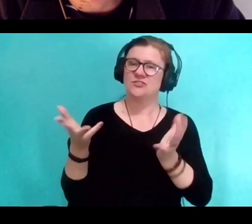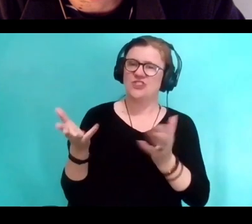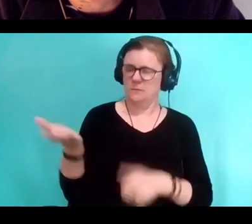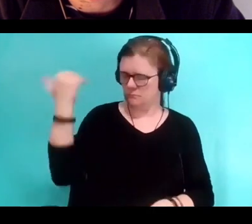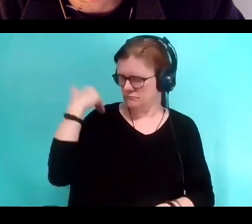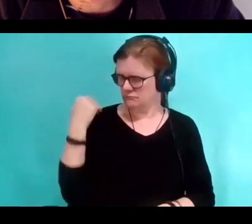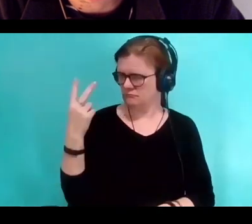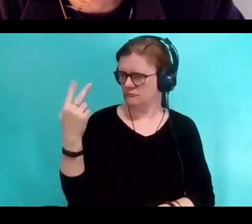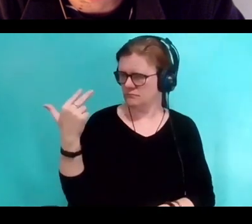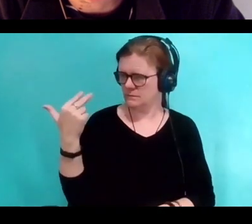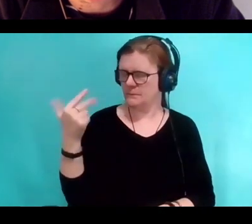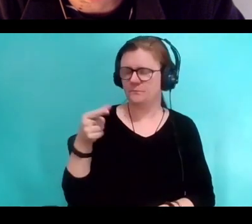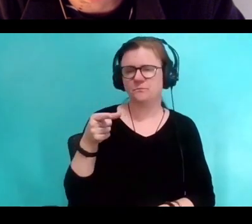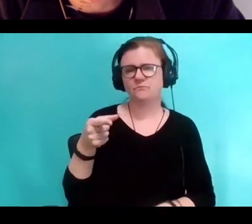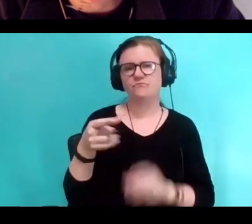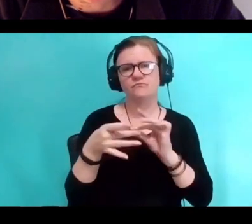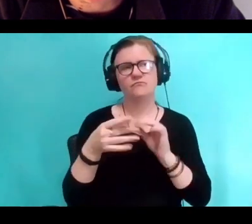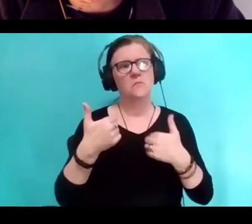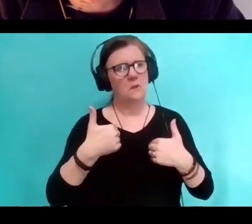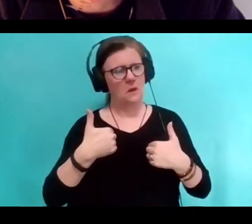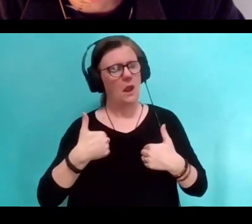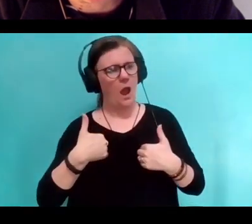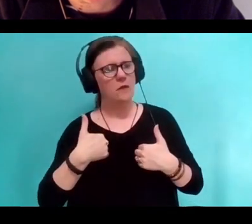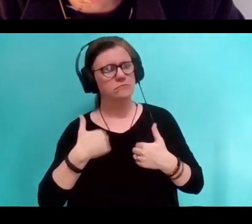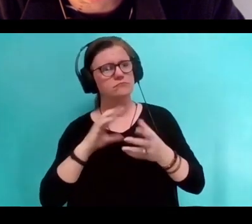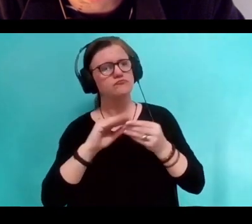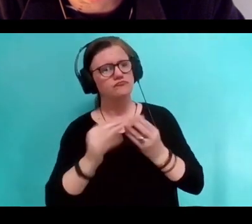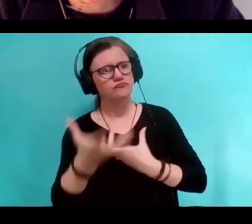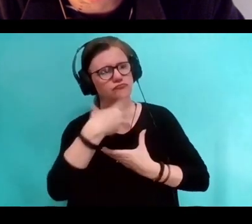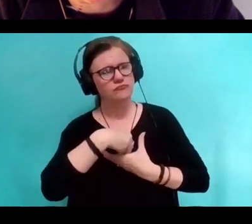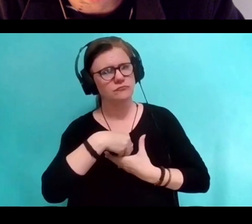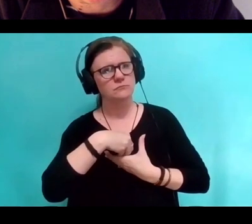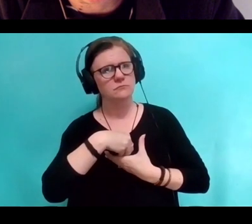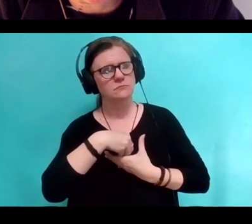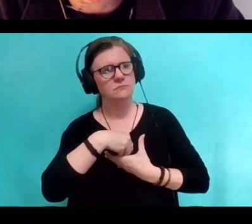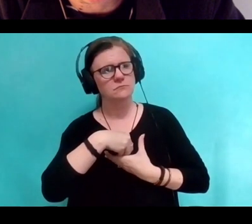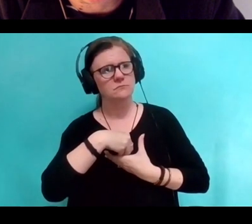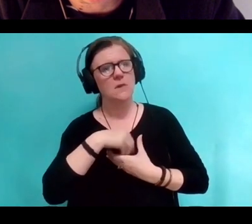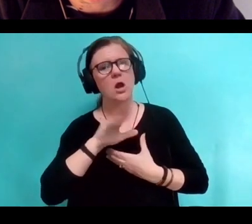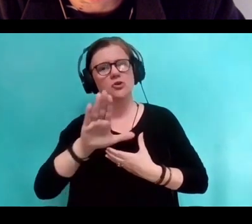you just talked about being an embodied story. I thought, well, your characters often are these kinds of